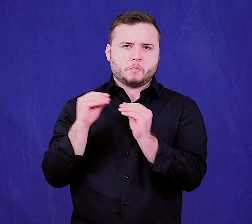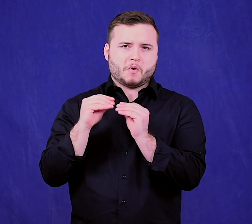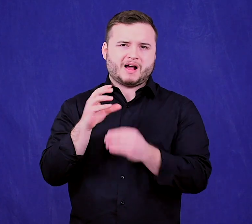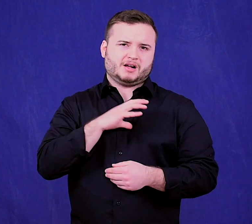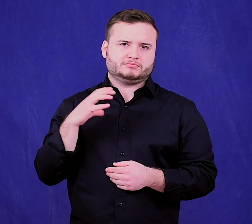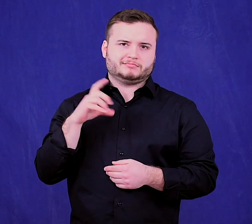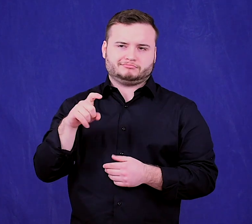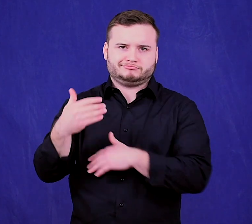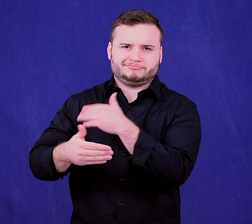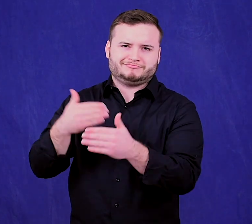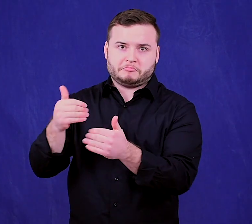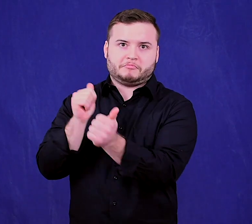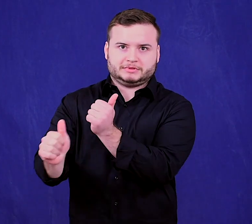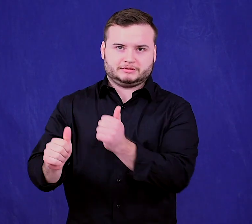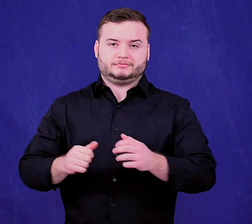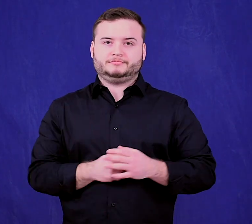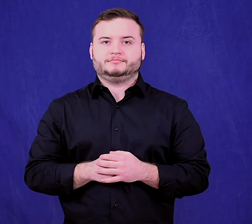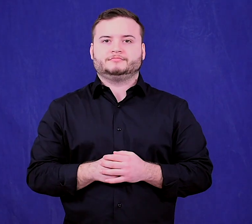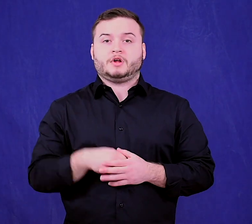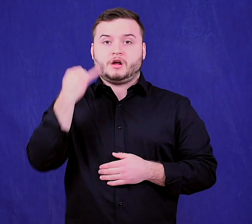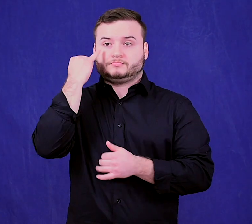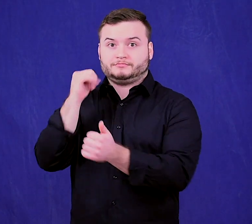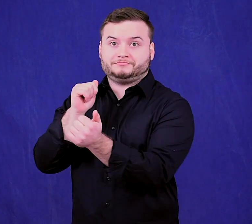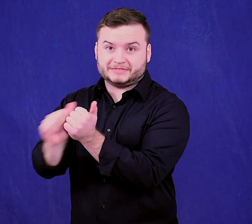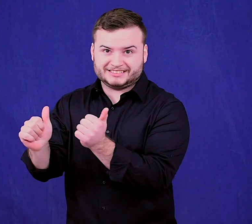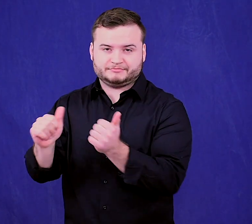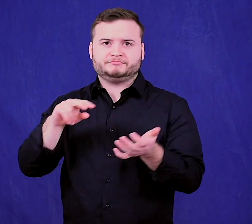to pass in the House. If passed, it means that